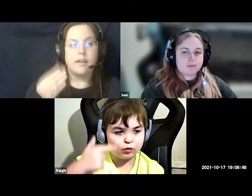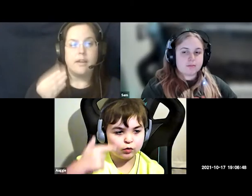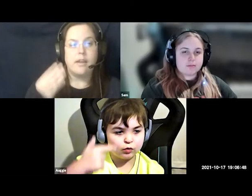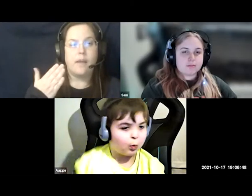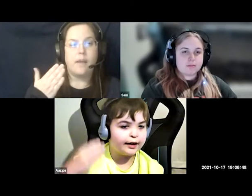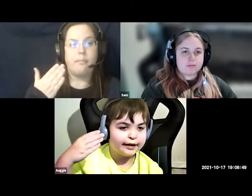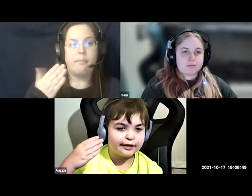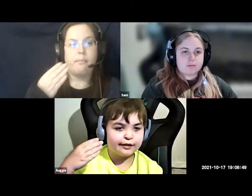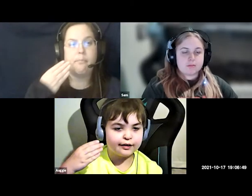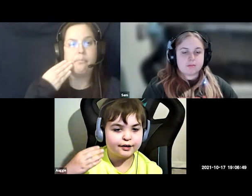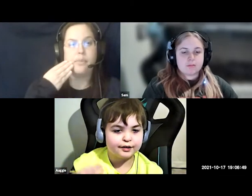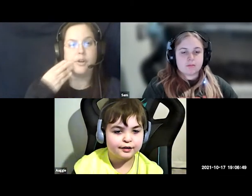numbers